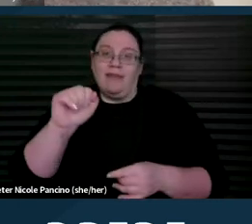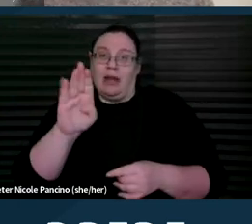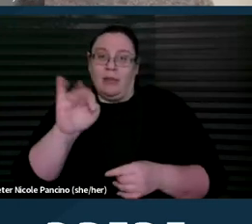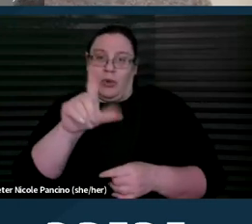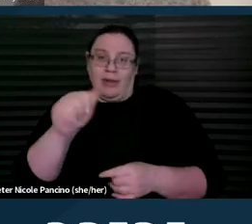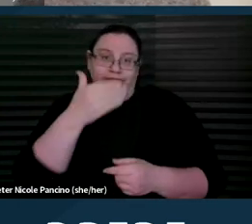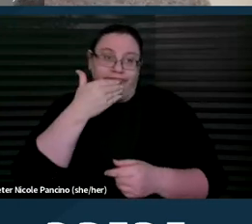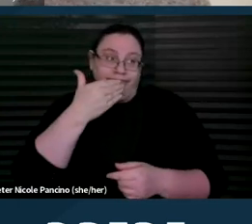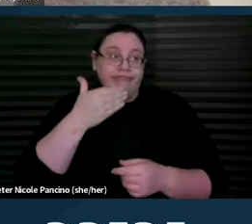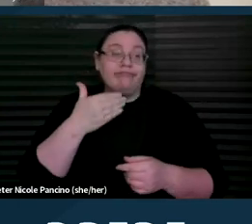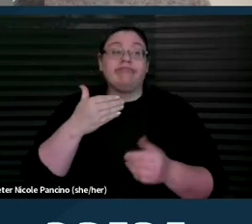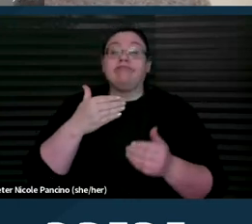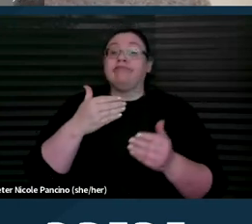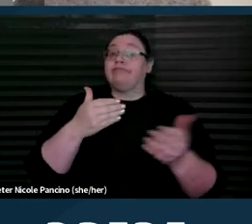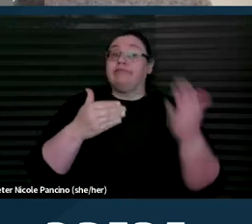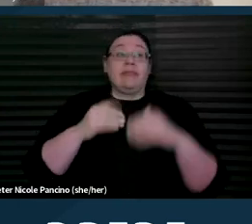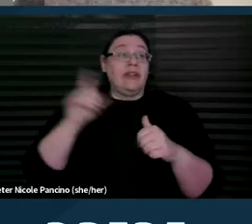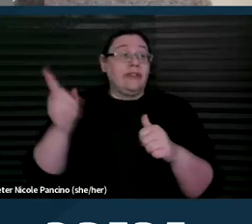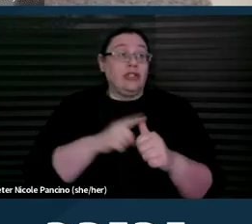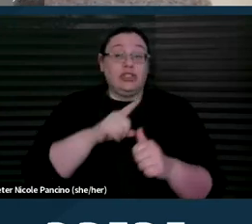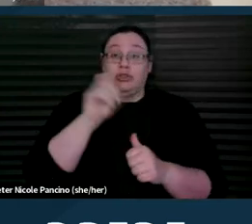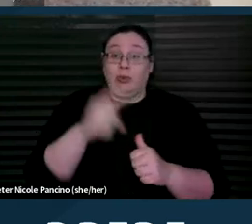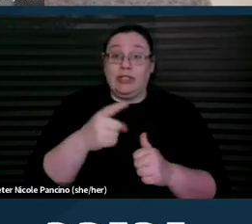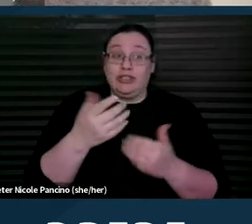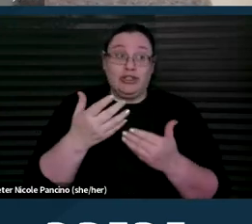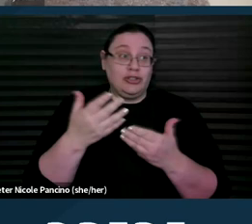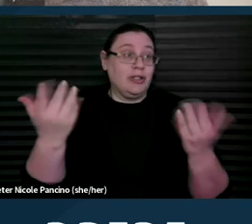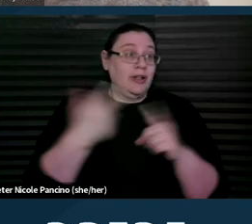And our first question is by Joshua